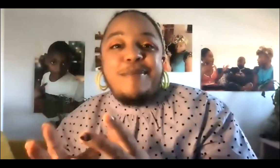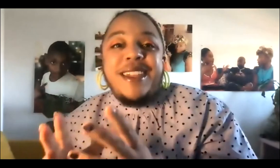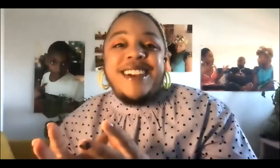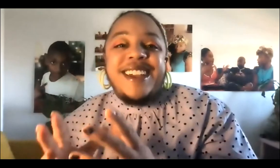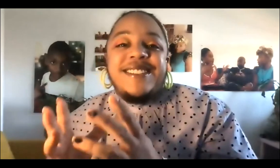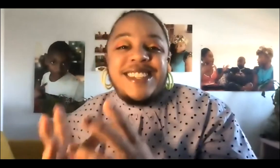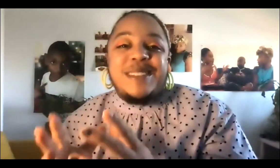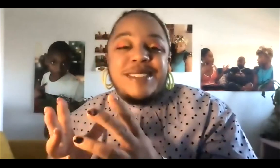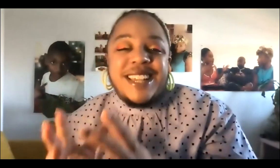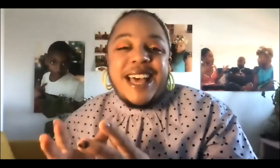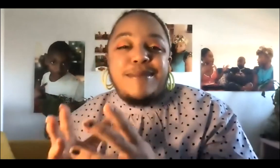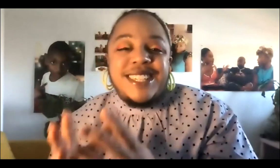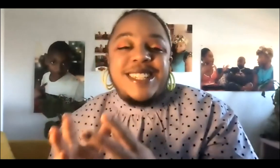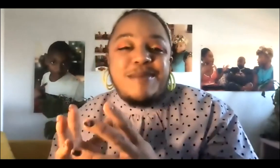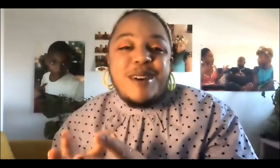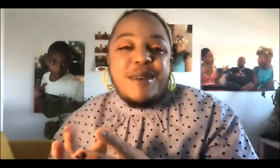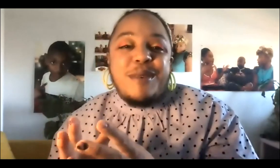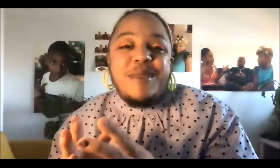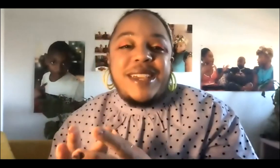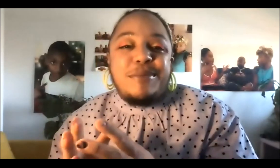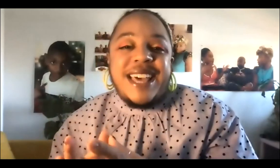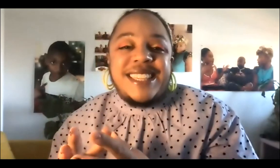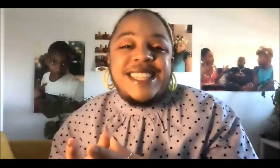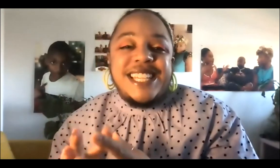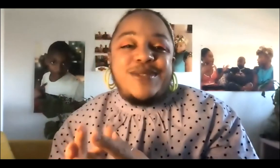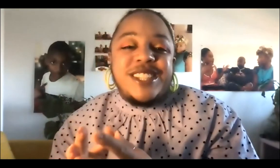in a period of systems collapse. This is the moment when we can plant the seeds